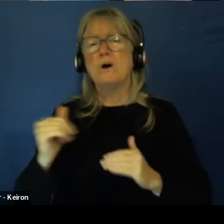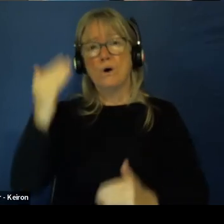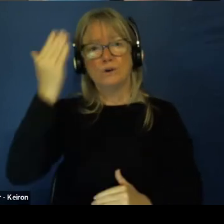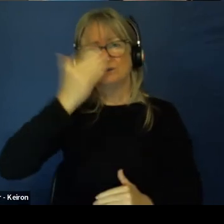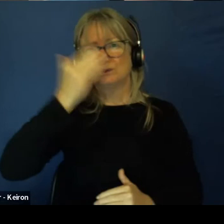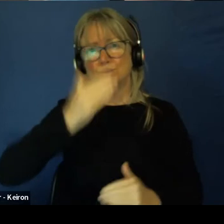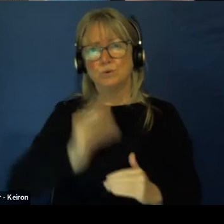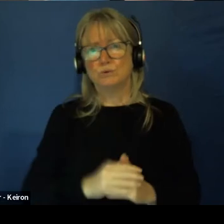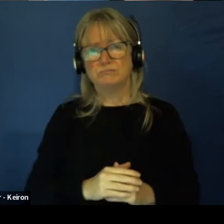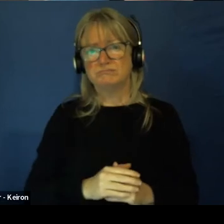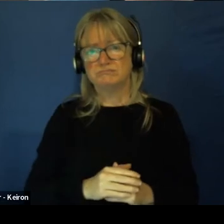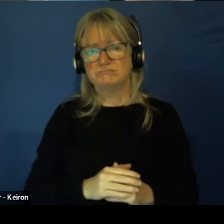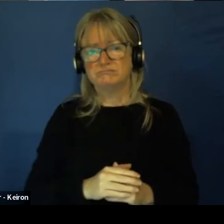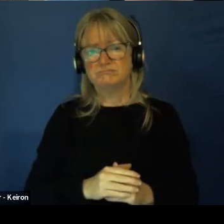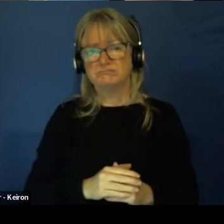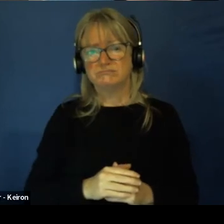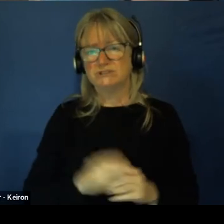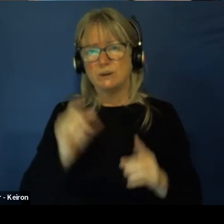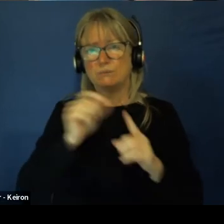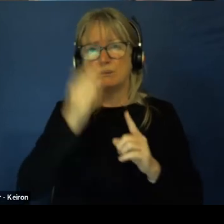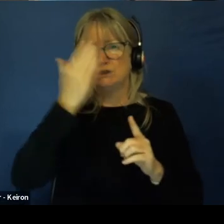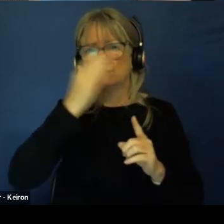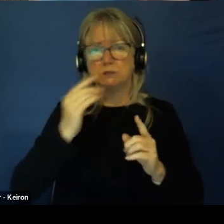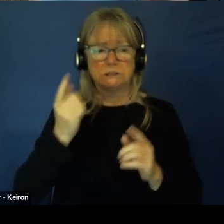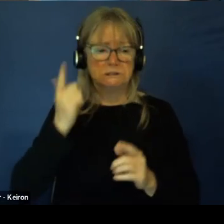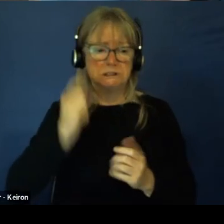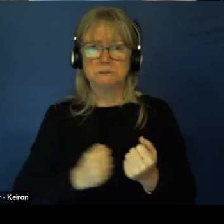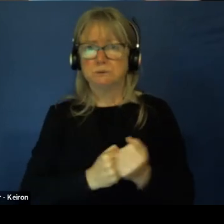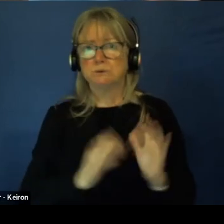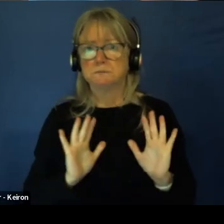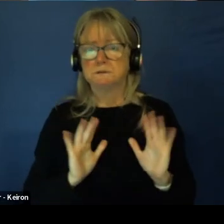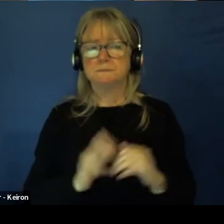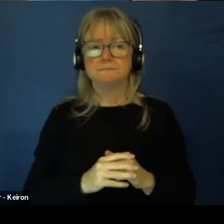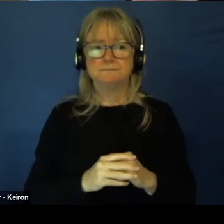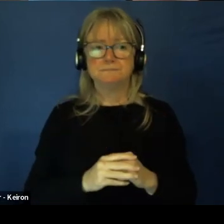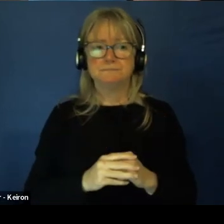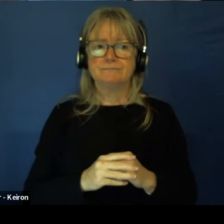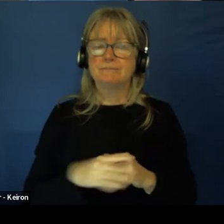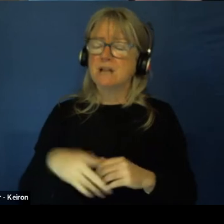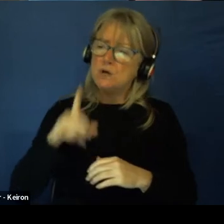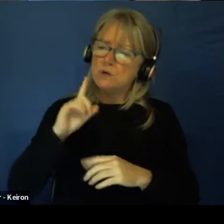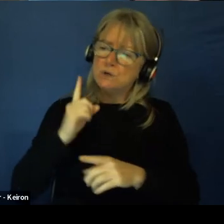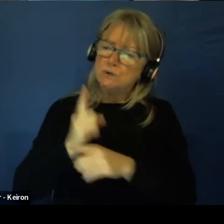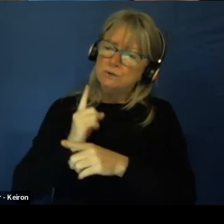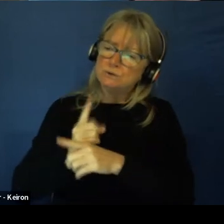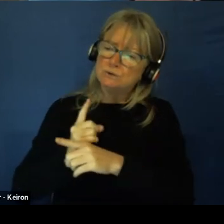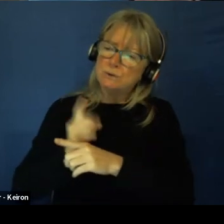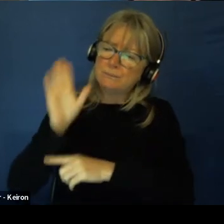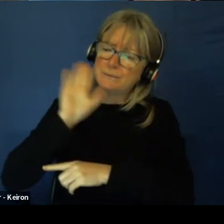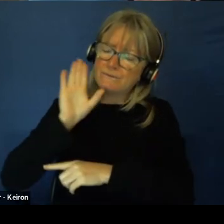That's only really what I had in high school in primary school, really. And you were saying before about.